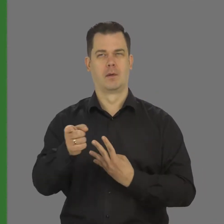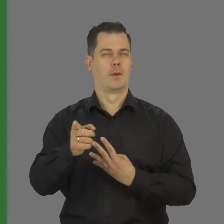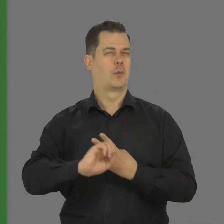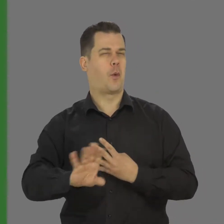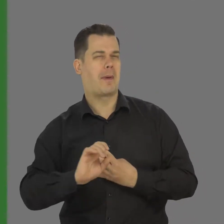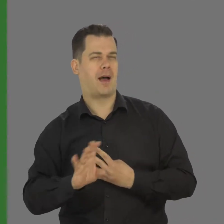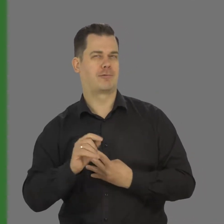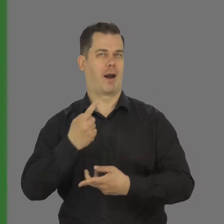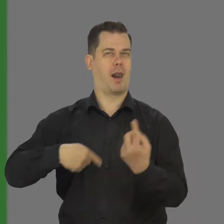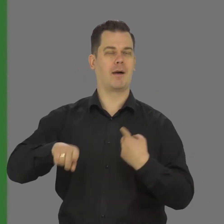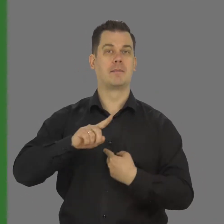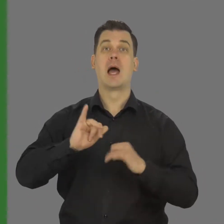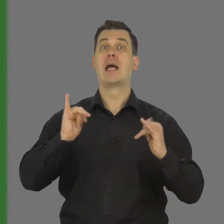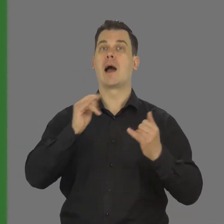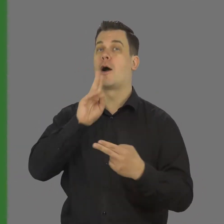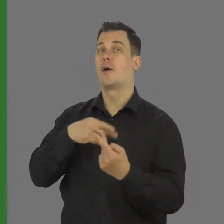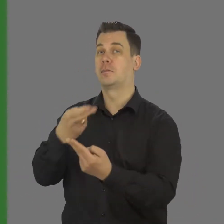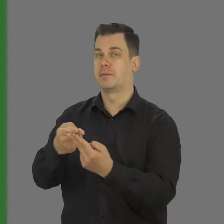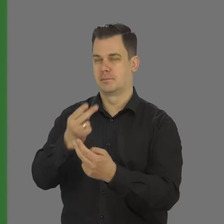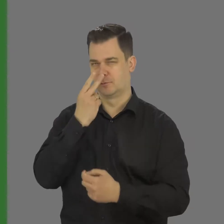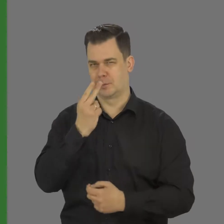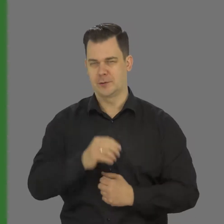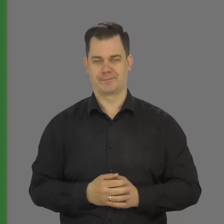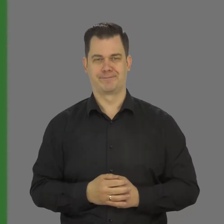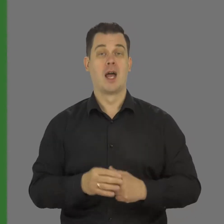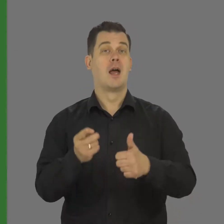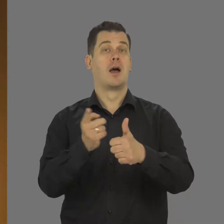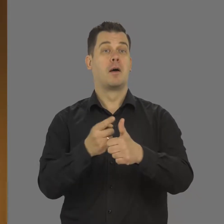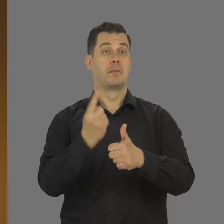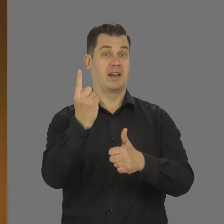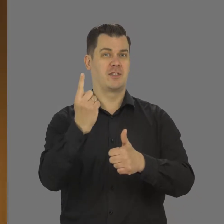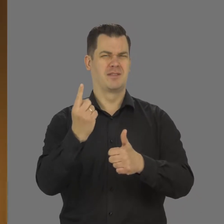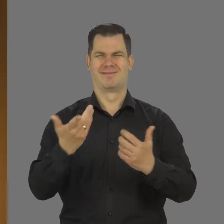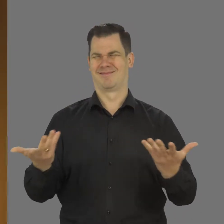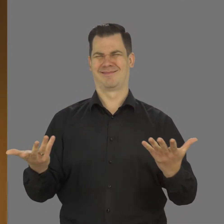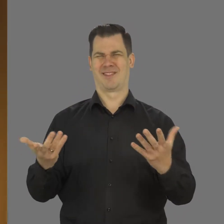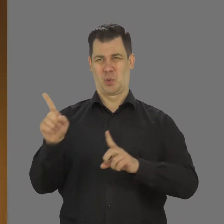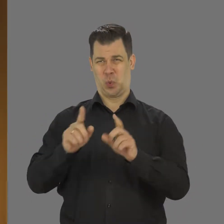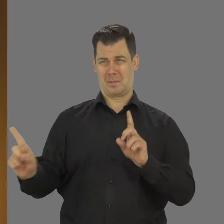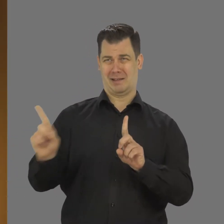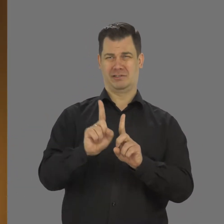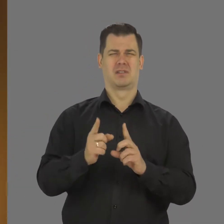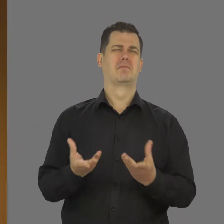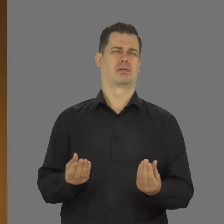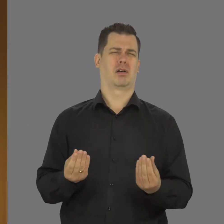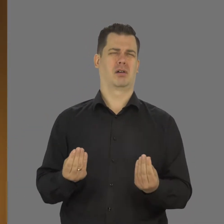and advise you- how to respond to them. Excuse # 1: "PSL translator? Why? For who?